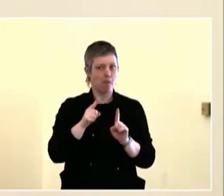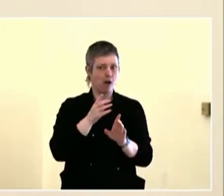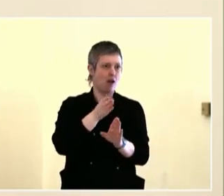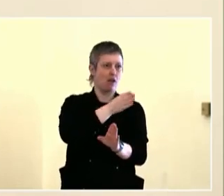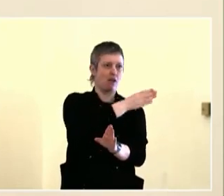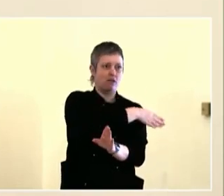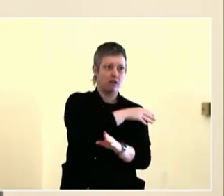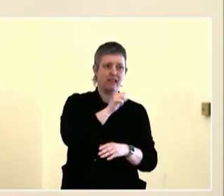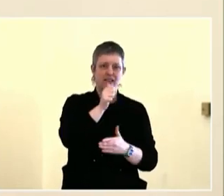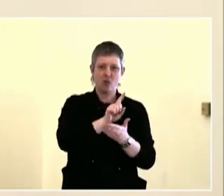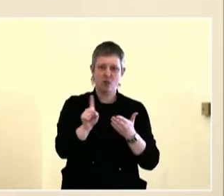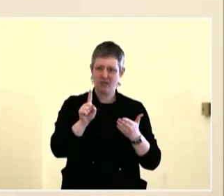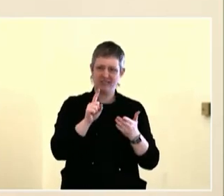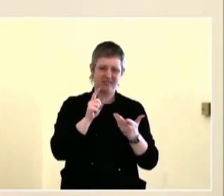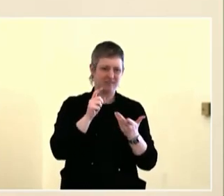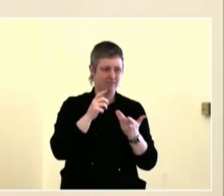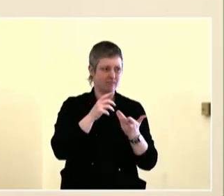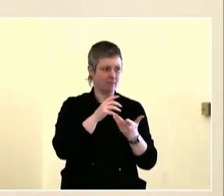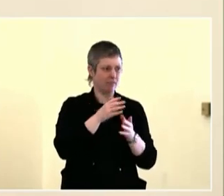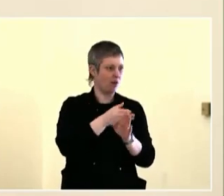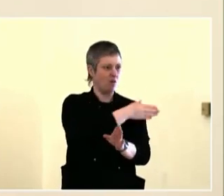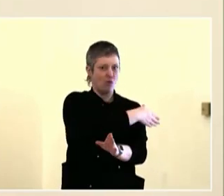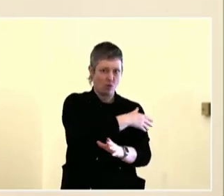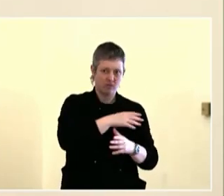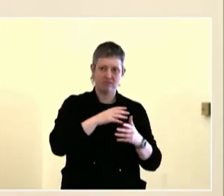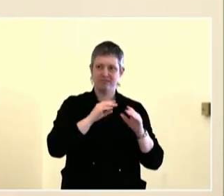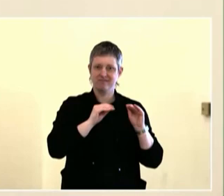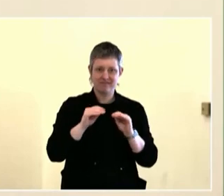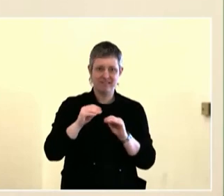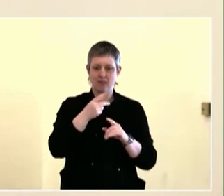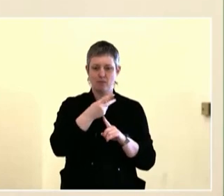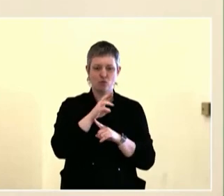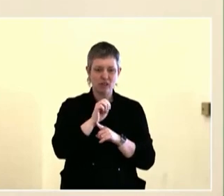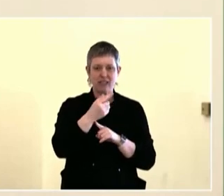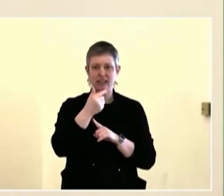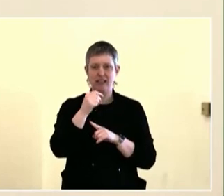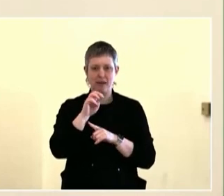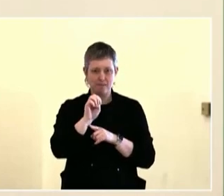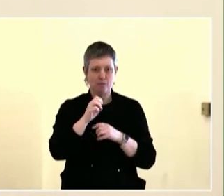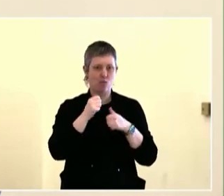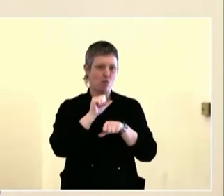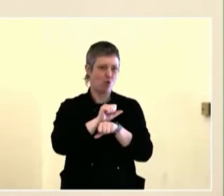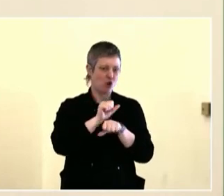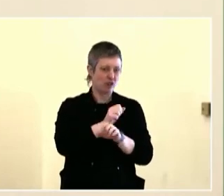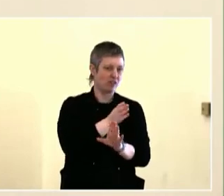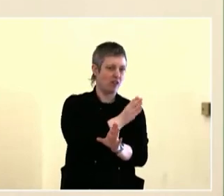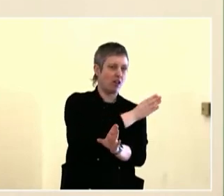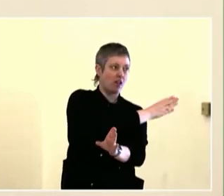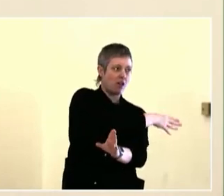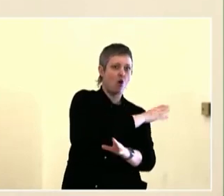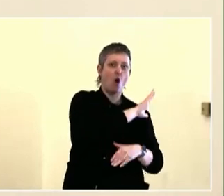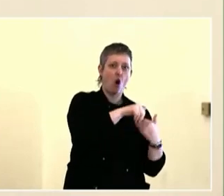that we want to learn more and get better at, and are able to help each other do that, as opposed to expecting people to